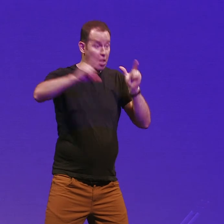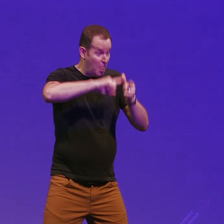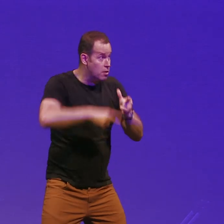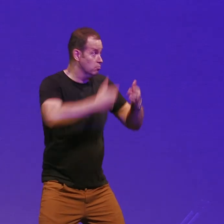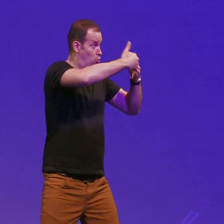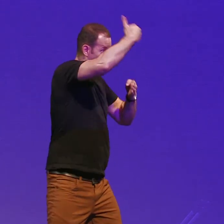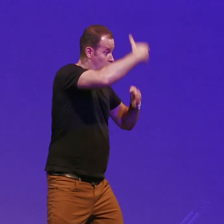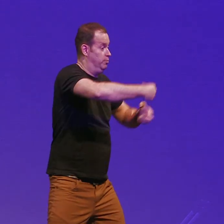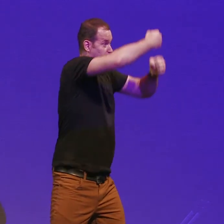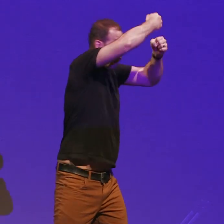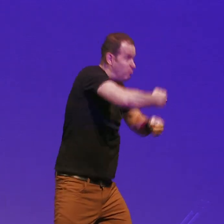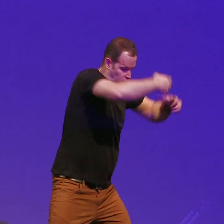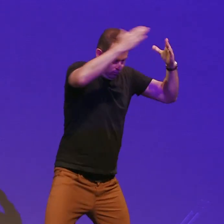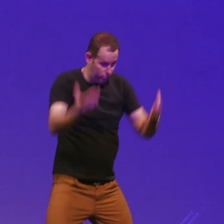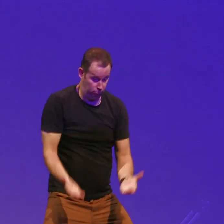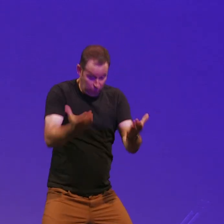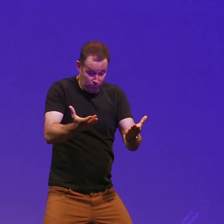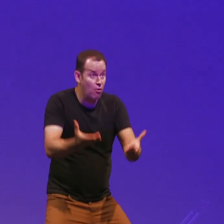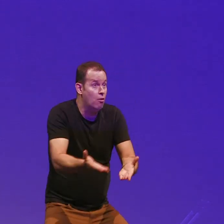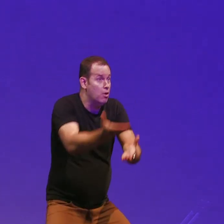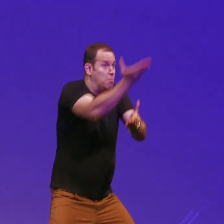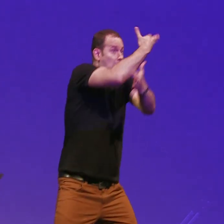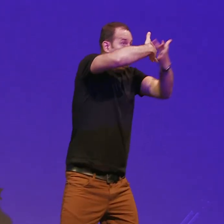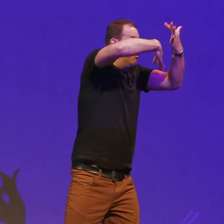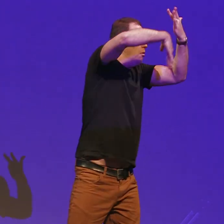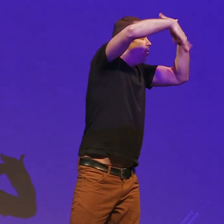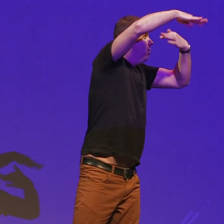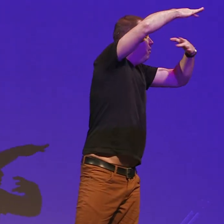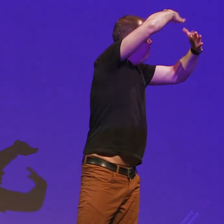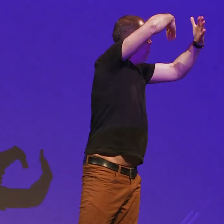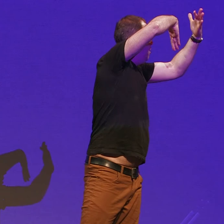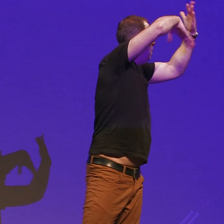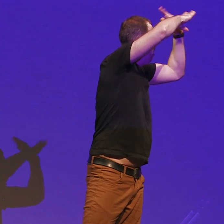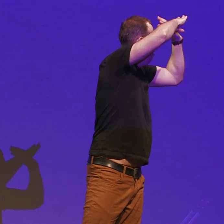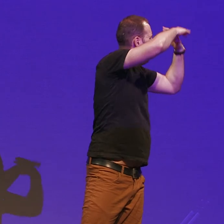opens the window takes the box of cigars and throws it out indicates tumbling